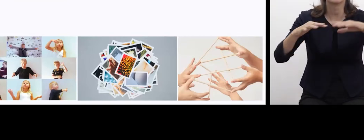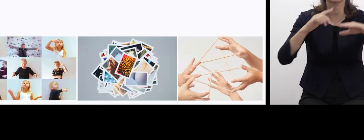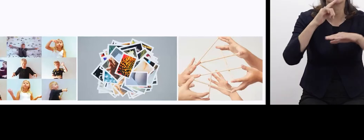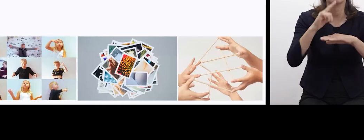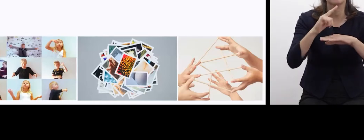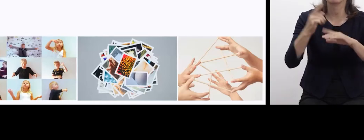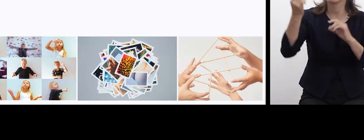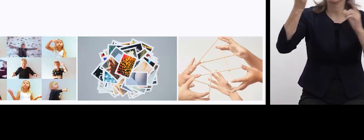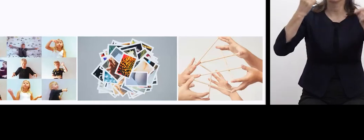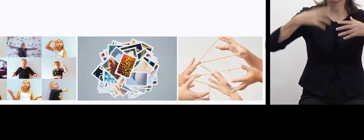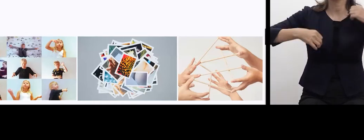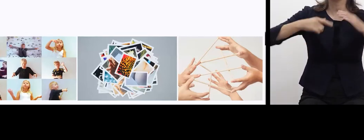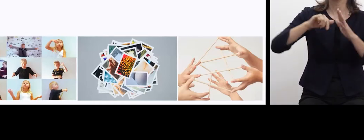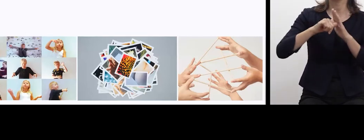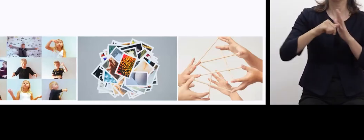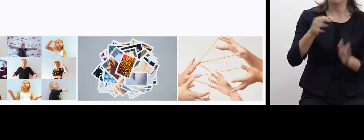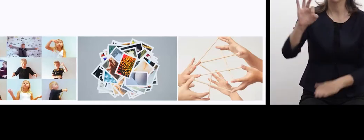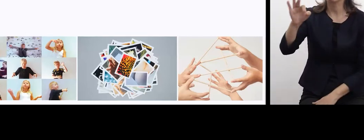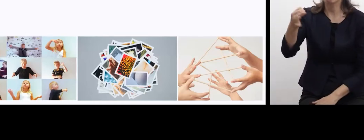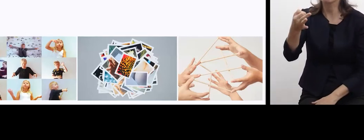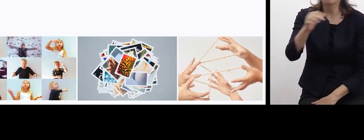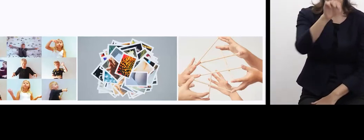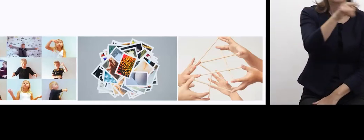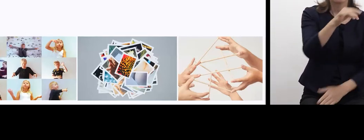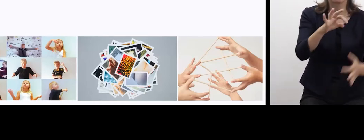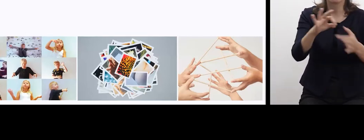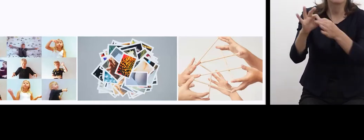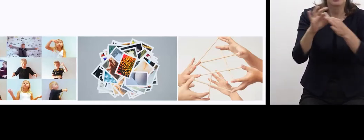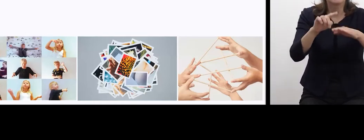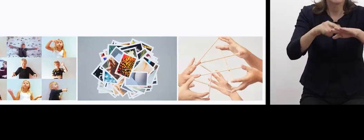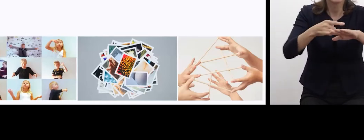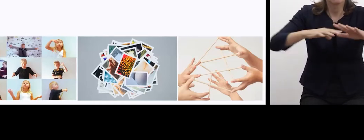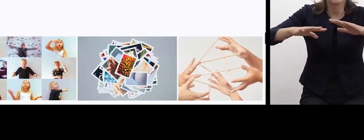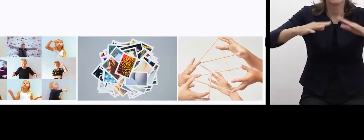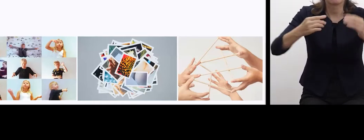and relationship design of objects and people.